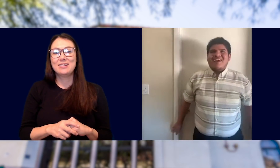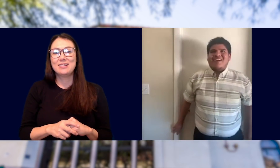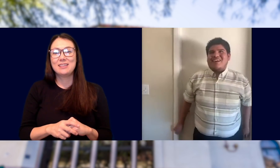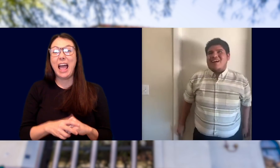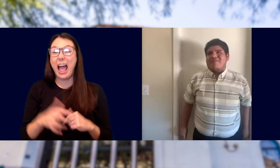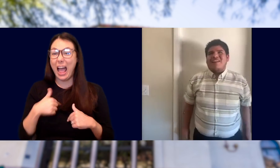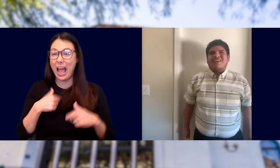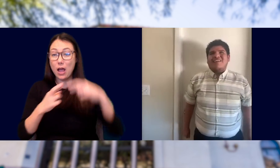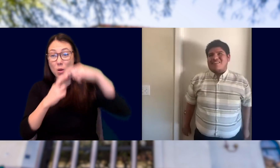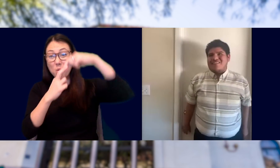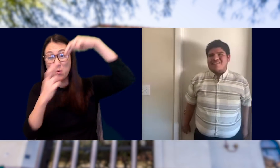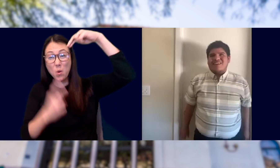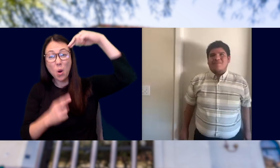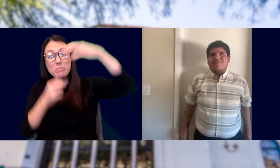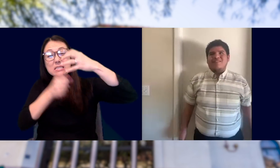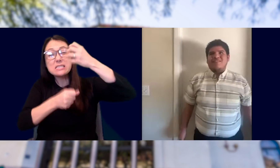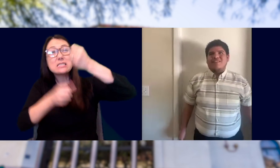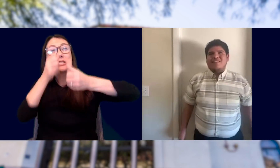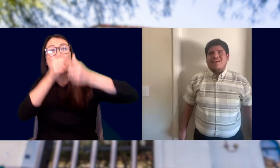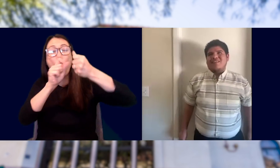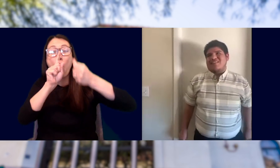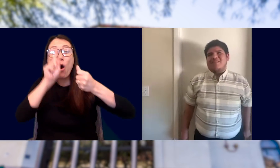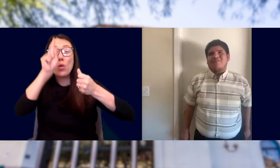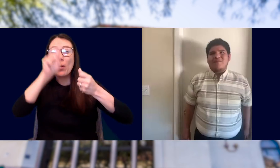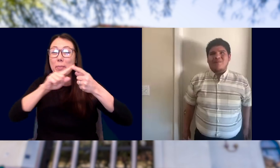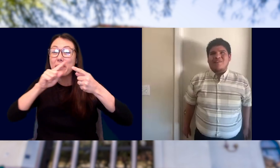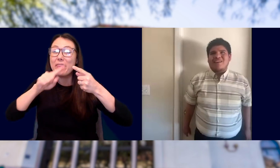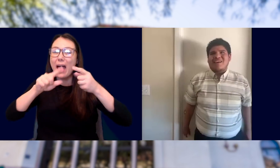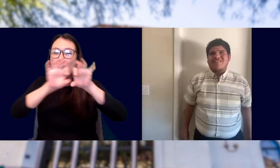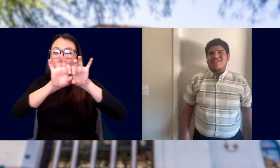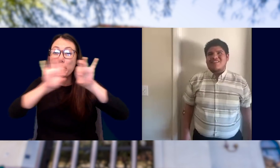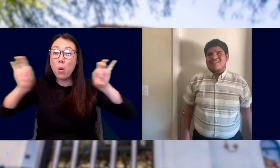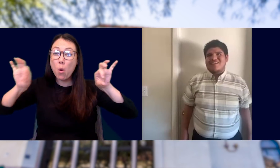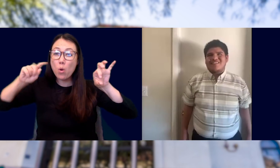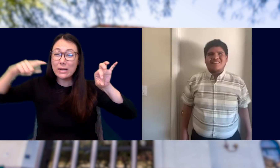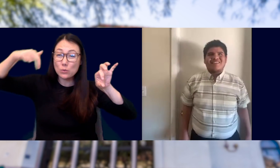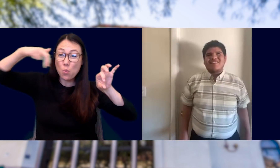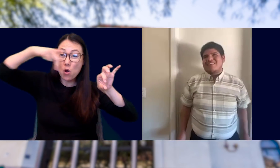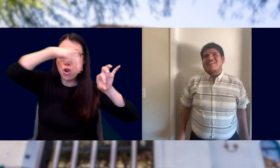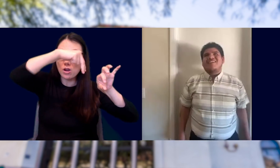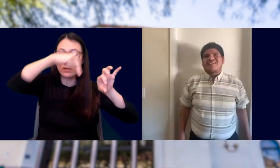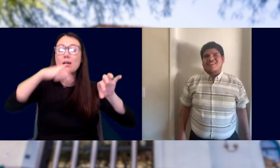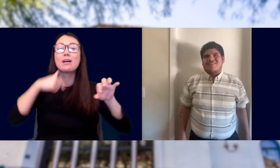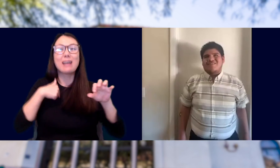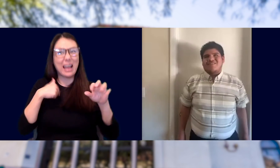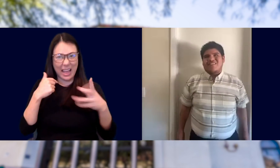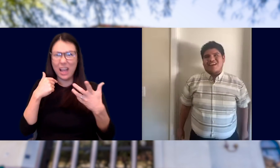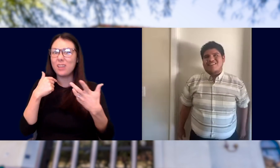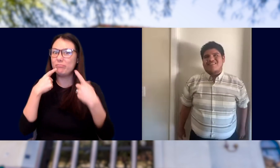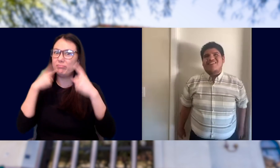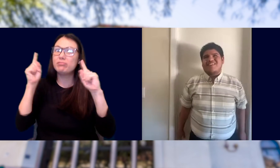I MADE IT ALL THE WAY UP TO THE POLE YOU HAVE TO WALK ACROSS, I ACTUALLY MADE IT ALL THE